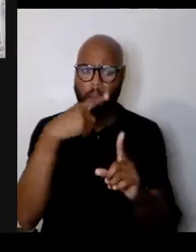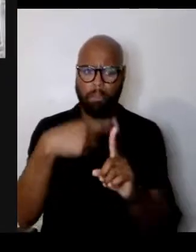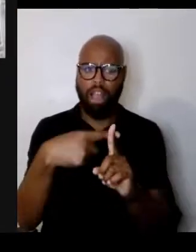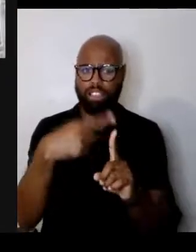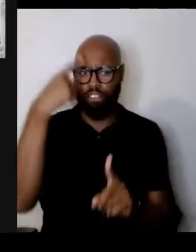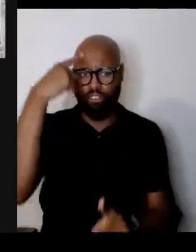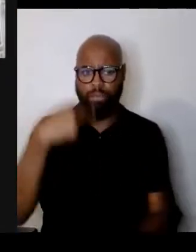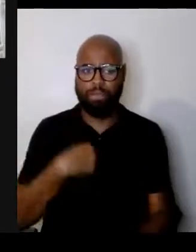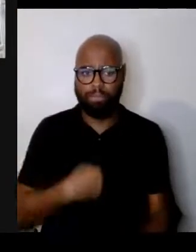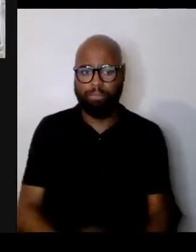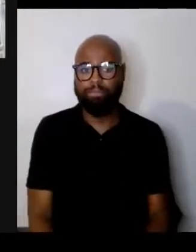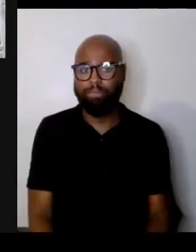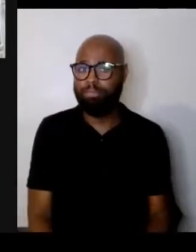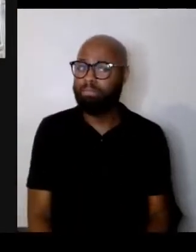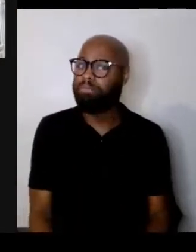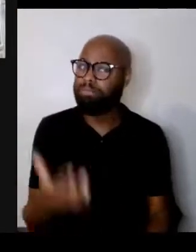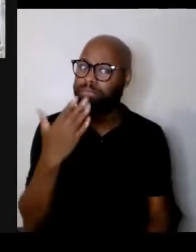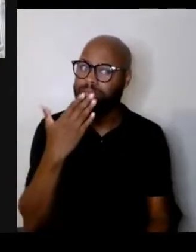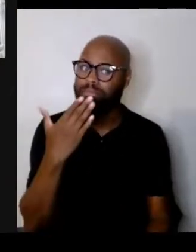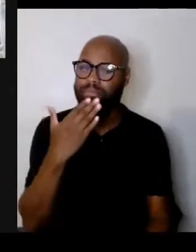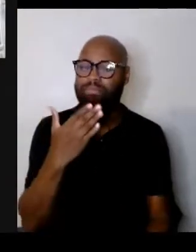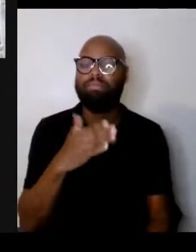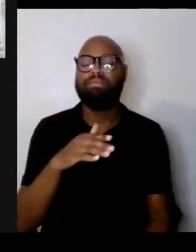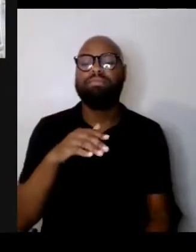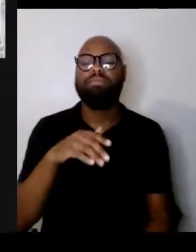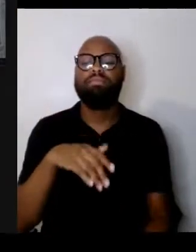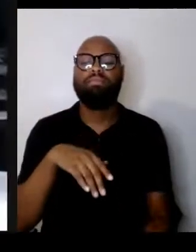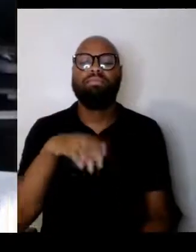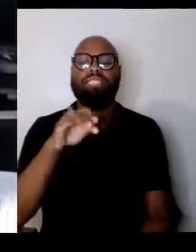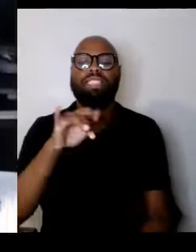Thank you, Ilse, I'll give you the last word. Oh dear.